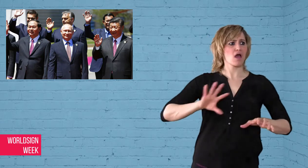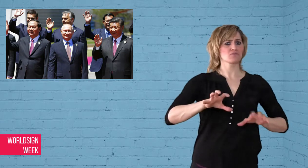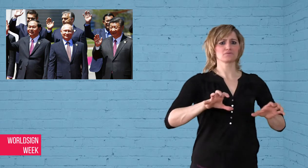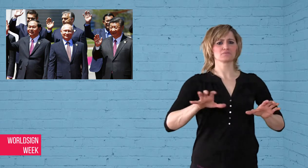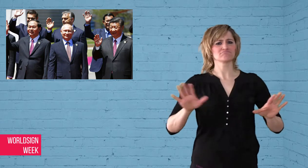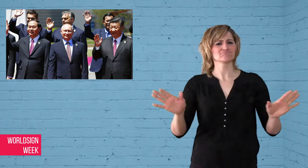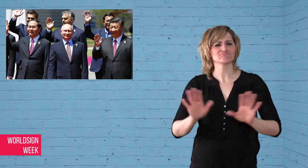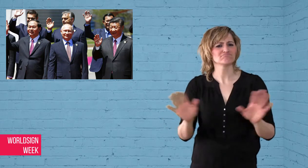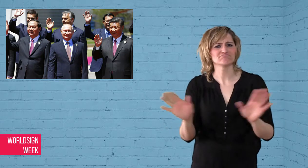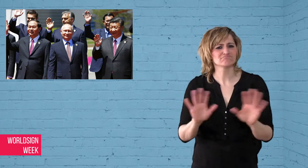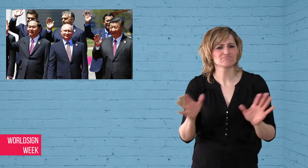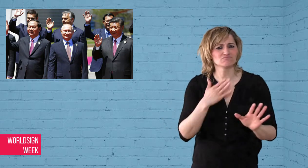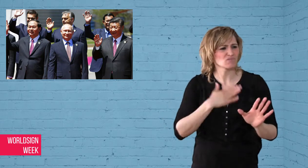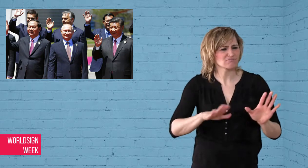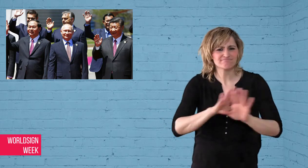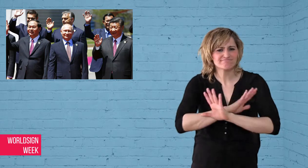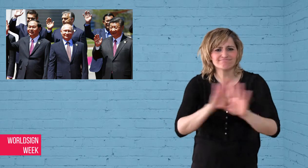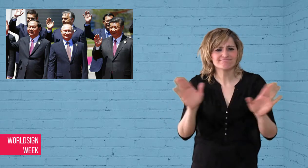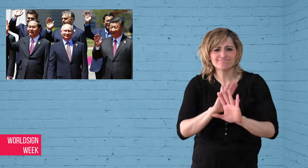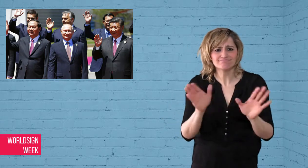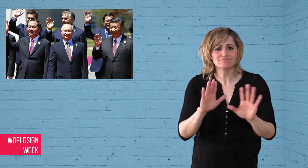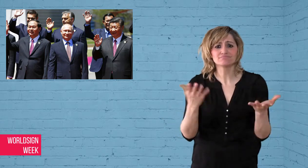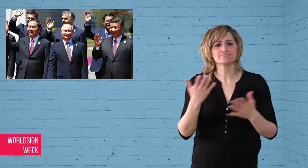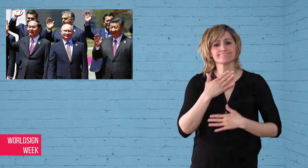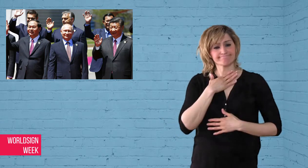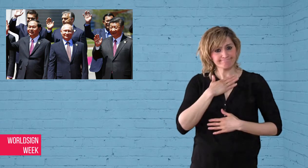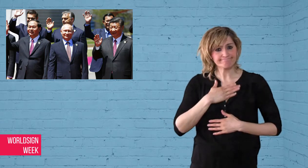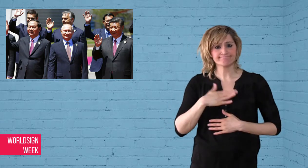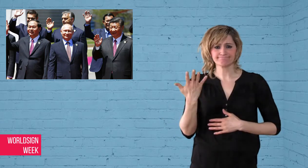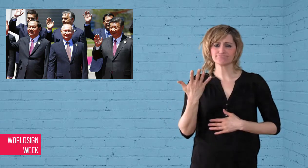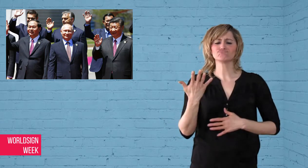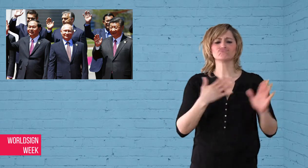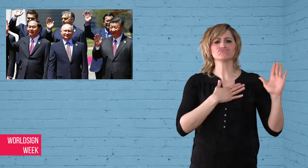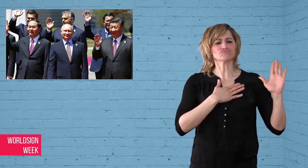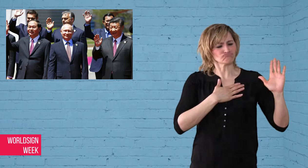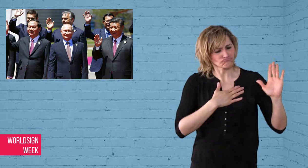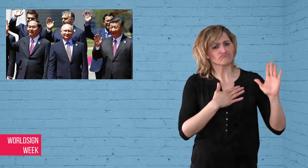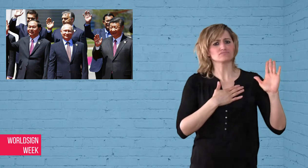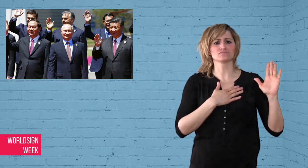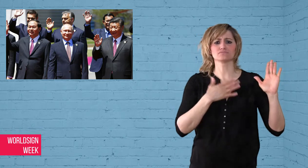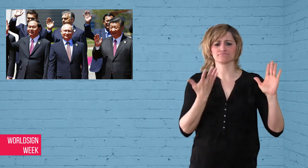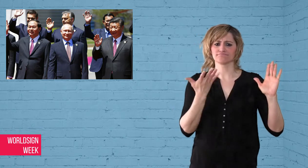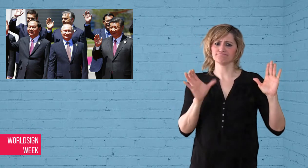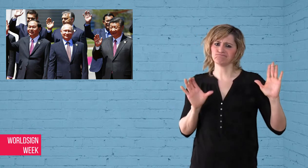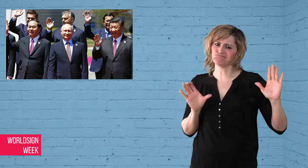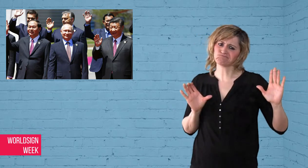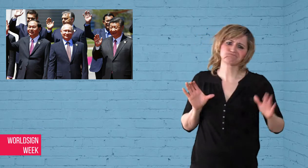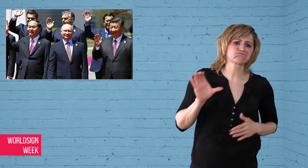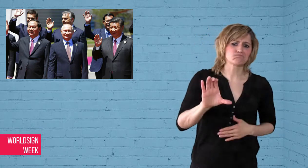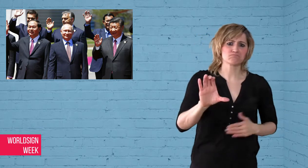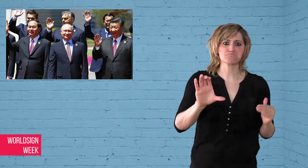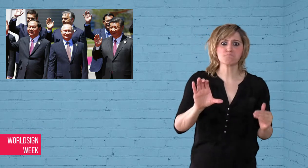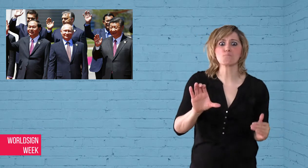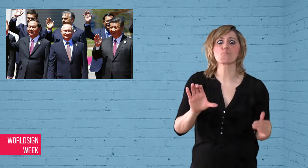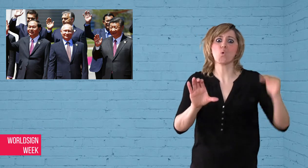leaders praised Xi’s project and gave